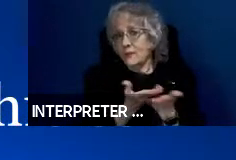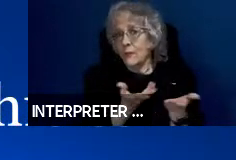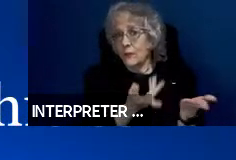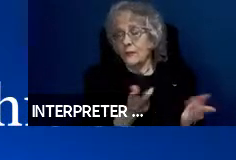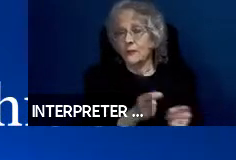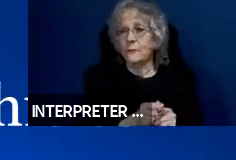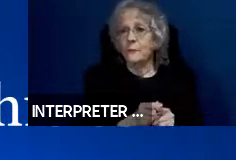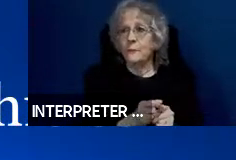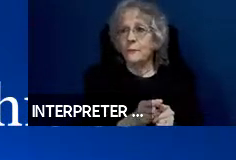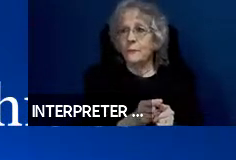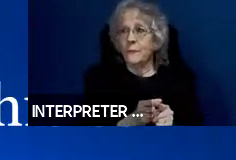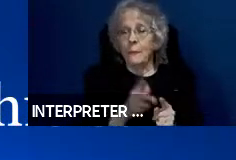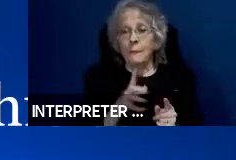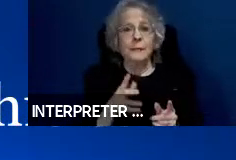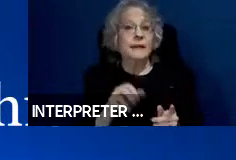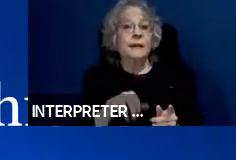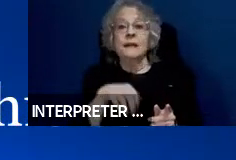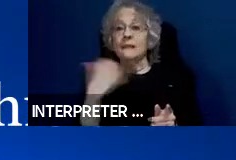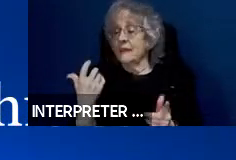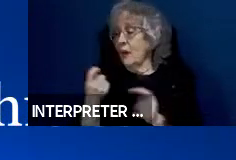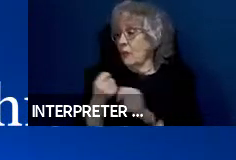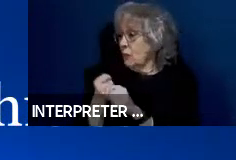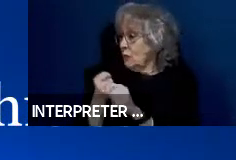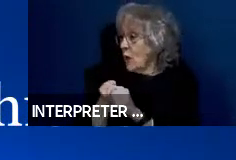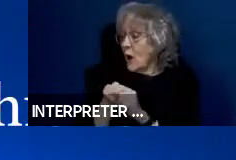a big truck like that or it might be you know in your personal autonomous vehicle.